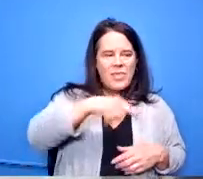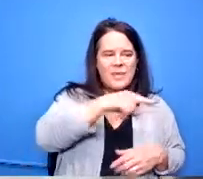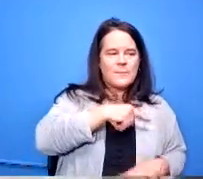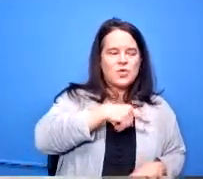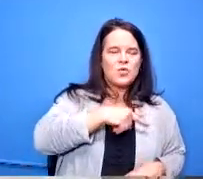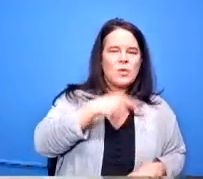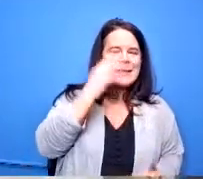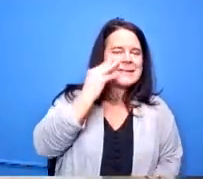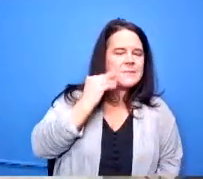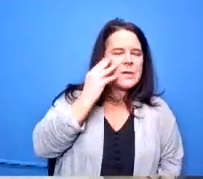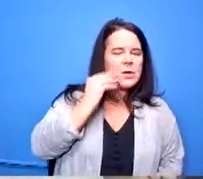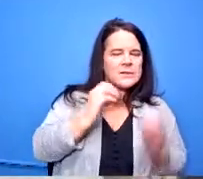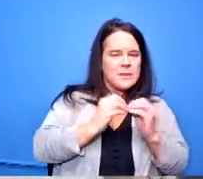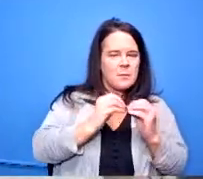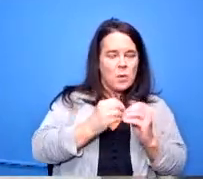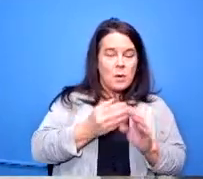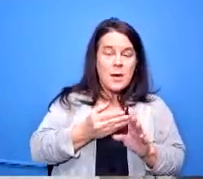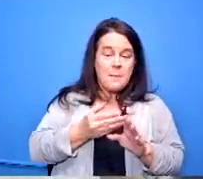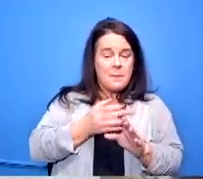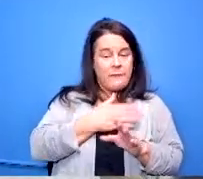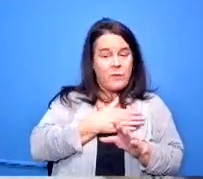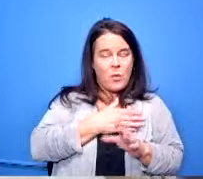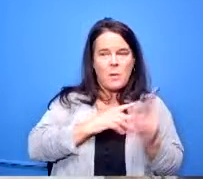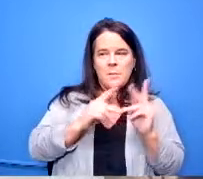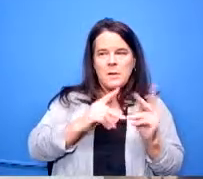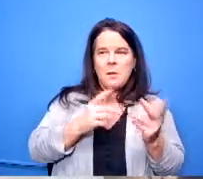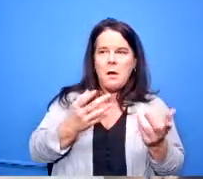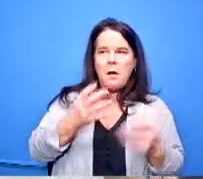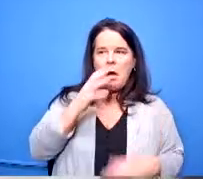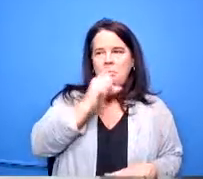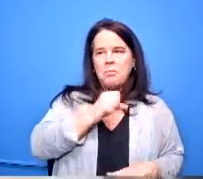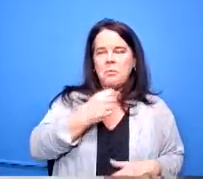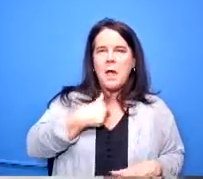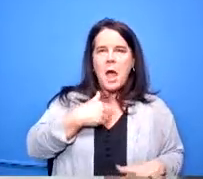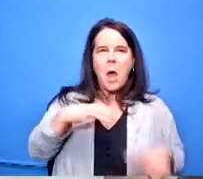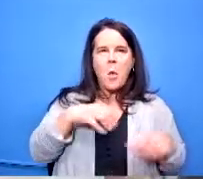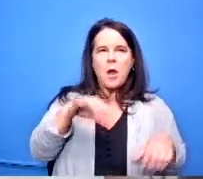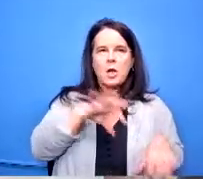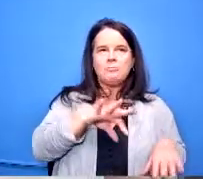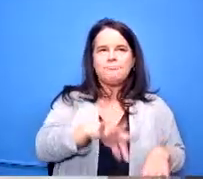used to do whenever people just assumed okay i'll do this i'll do that really trying to to make sure